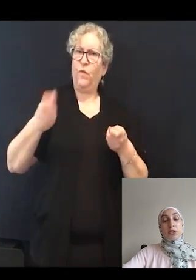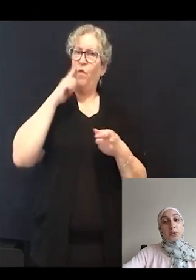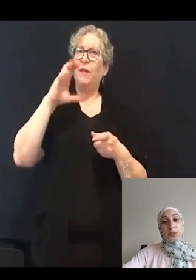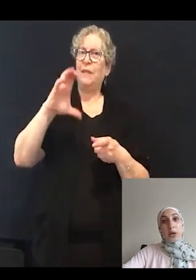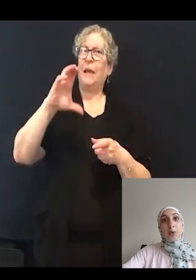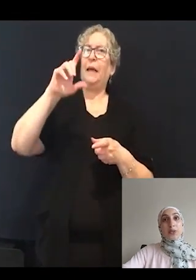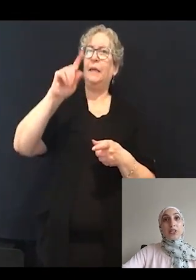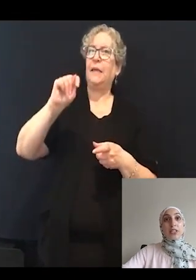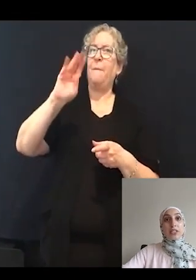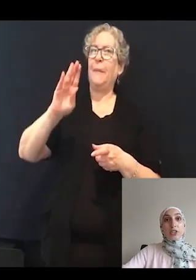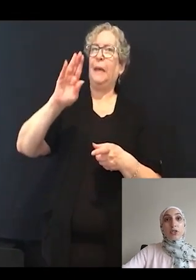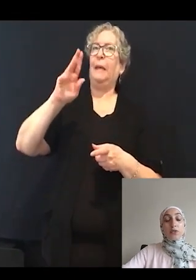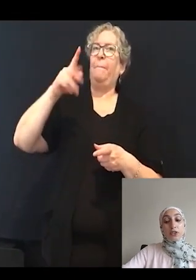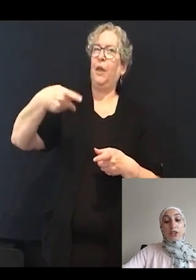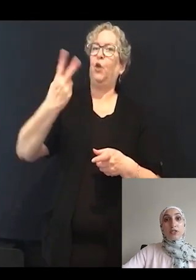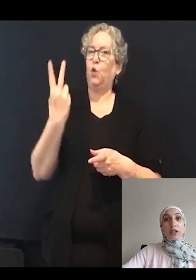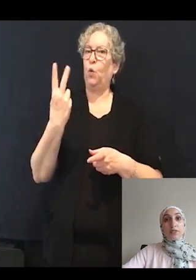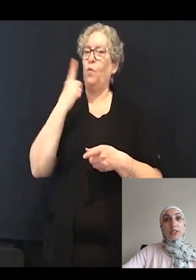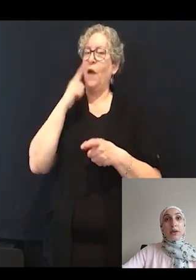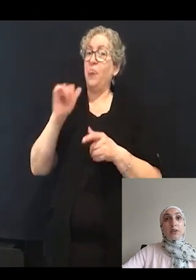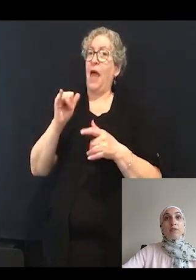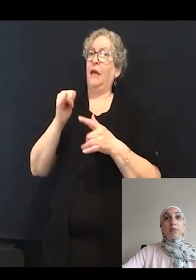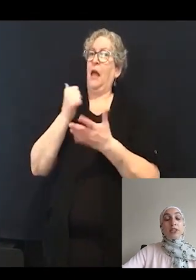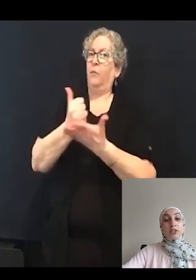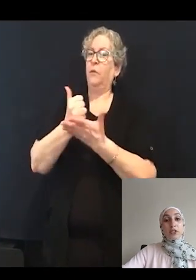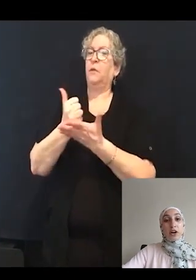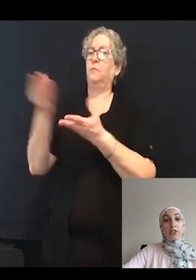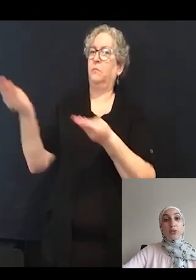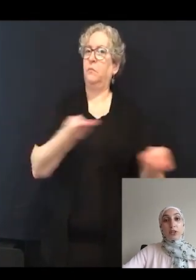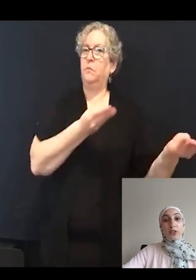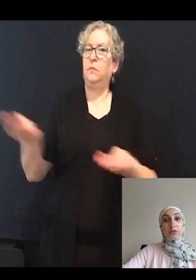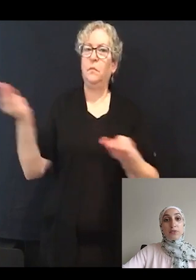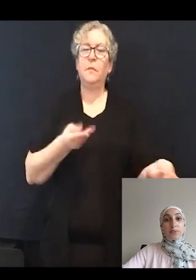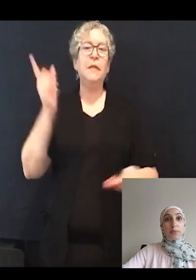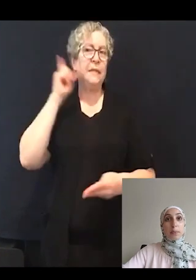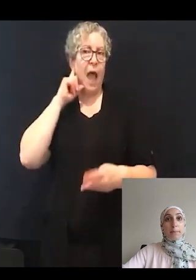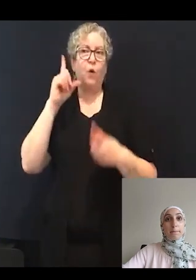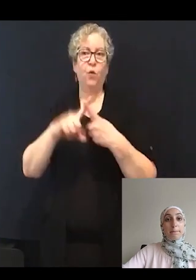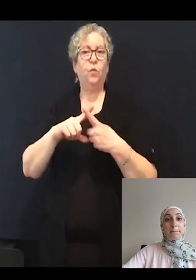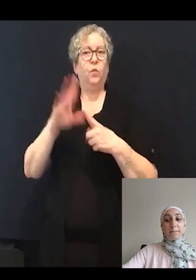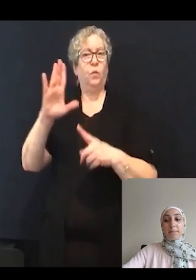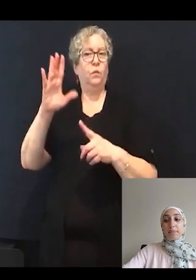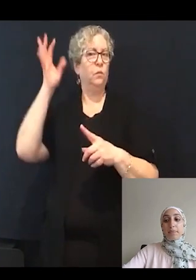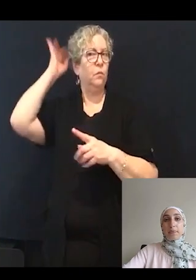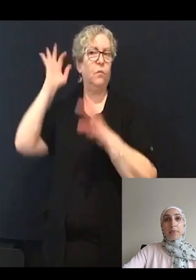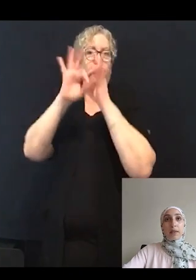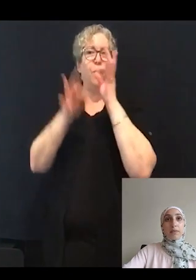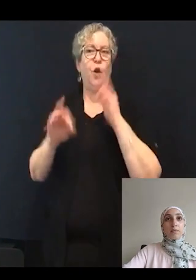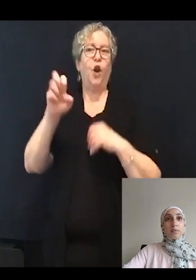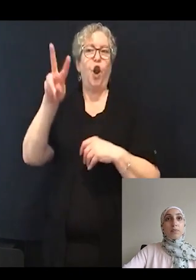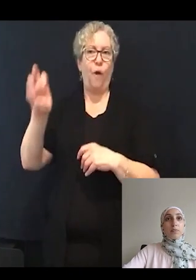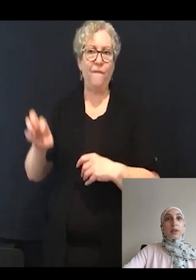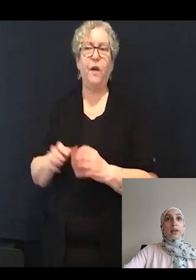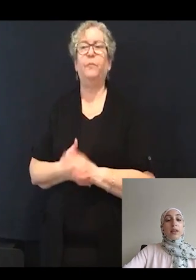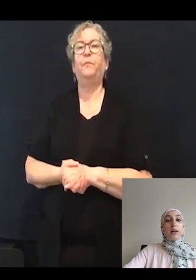is essential for the transfer of sound information to the auditory nerve.